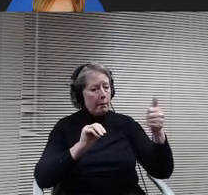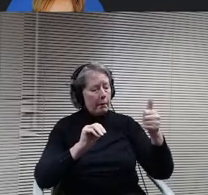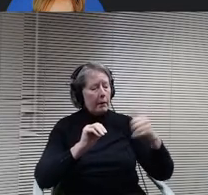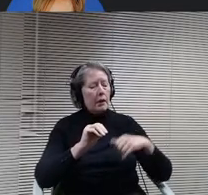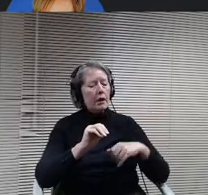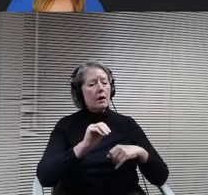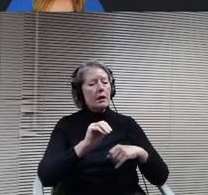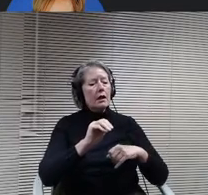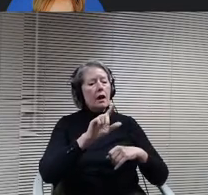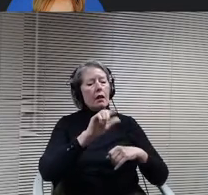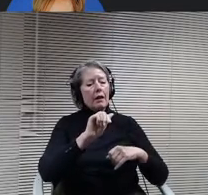Hi.